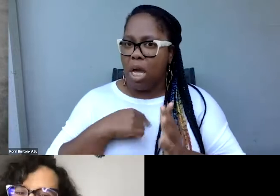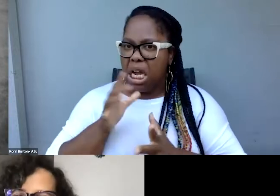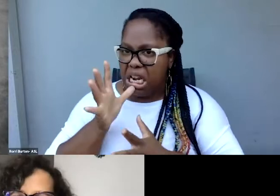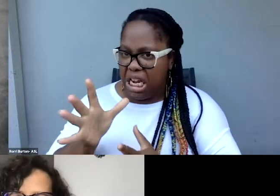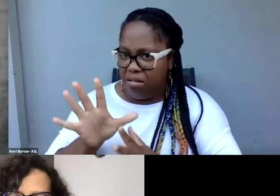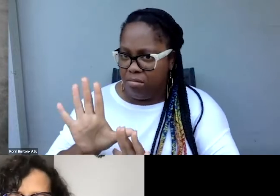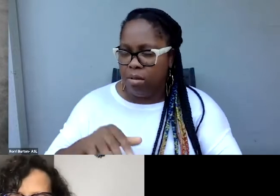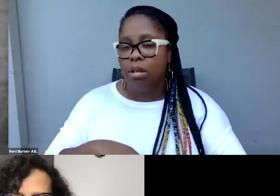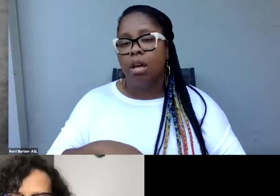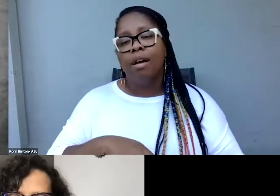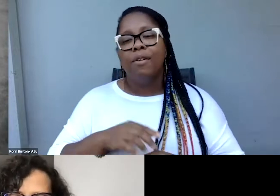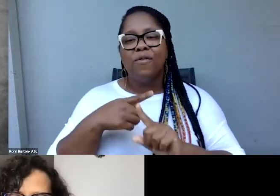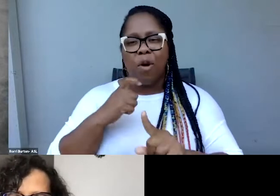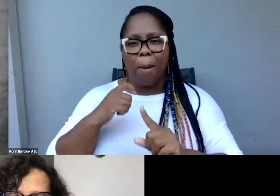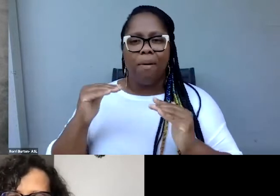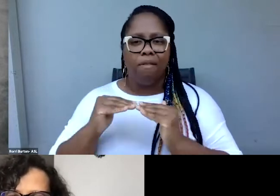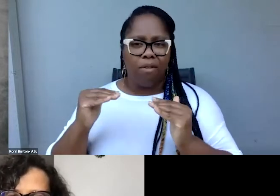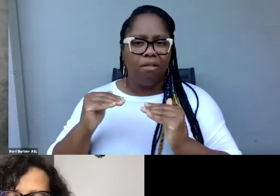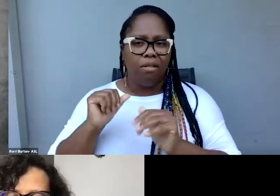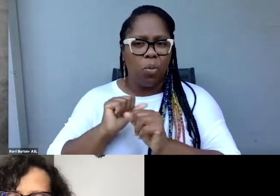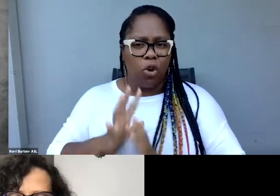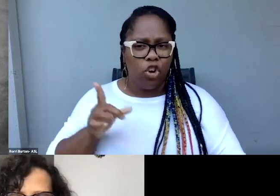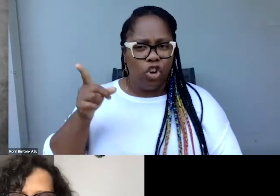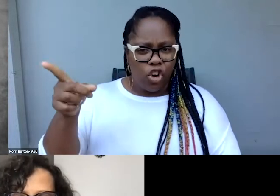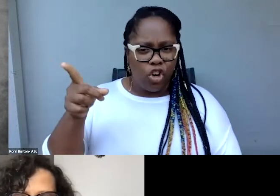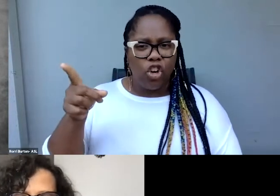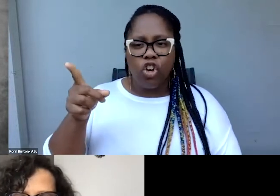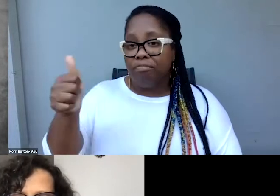comes from a colleague of mine who's Indian American.